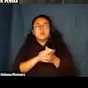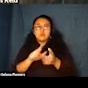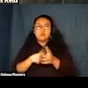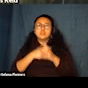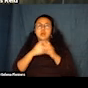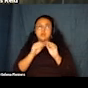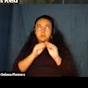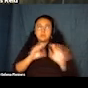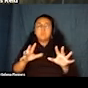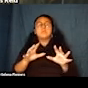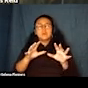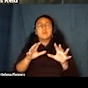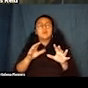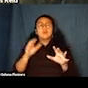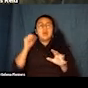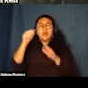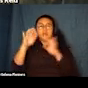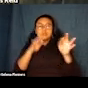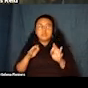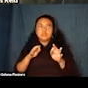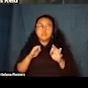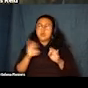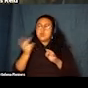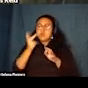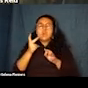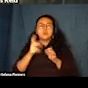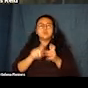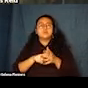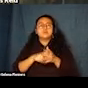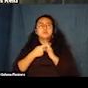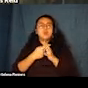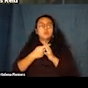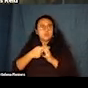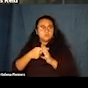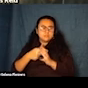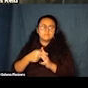They planted a seed by creating prescribed performances and even more importantly training others to do the same.